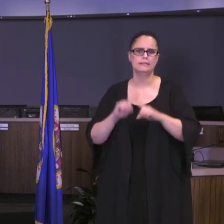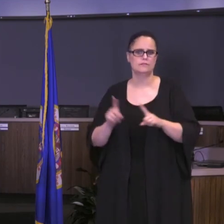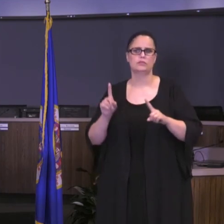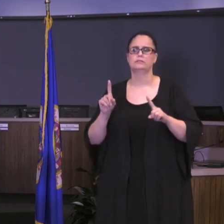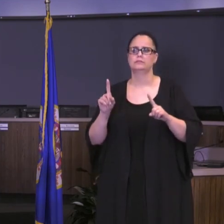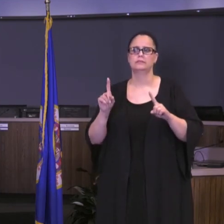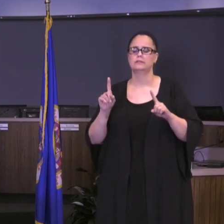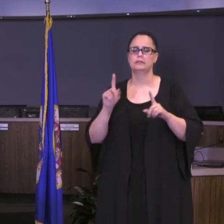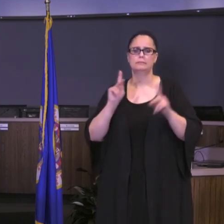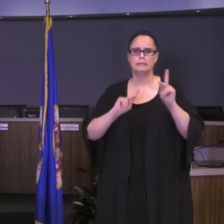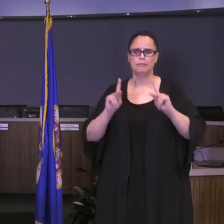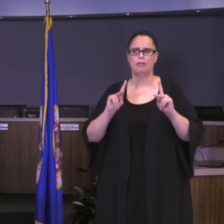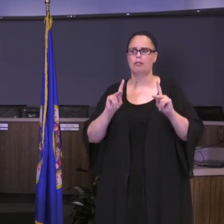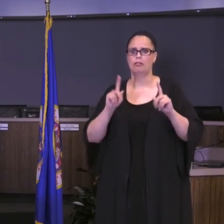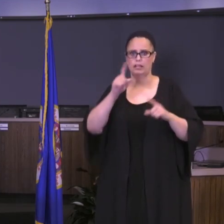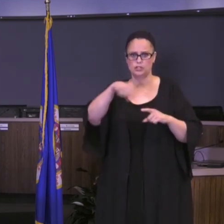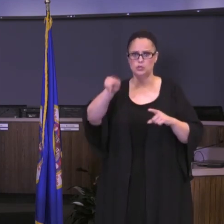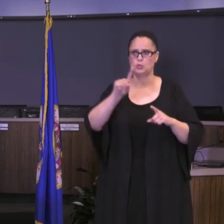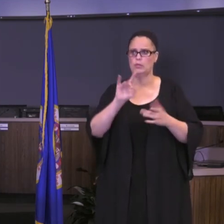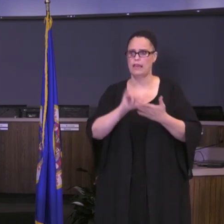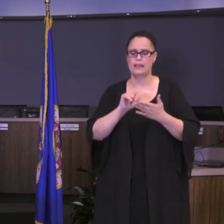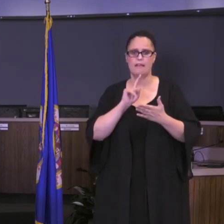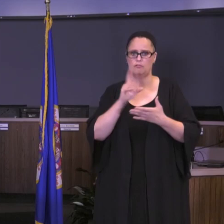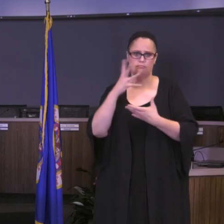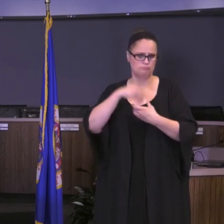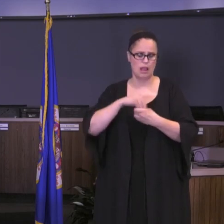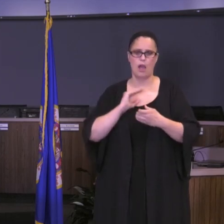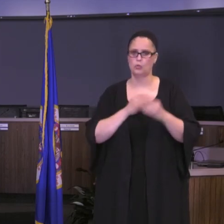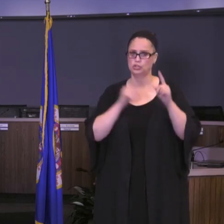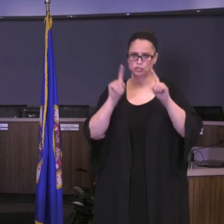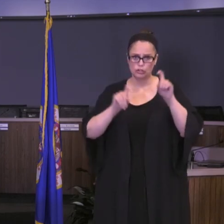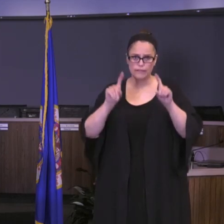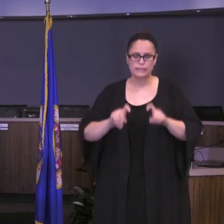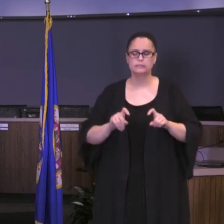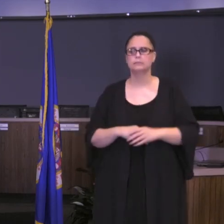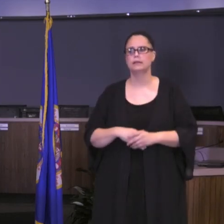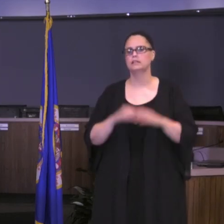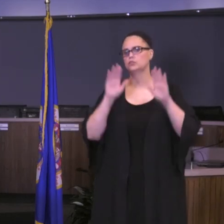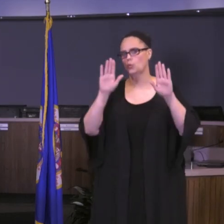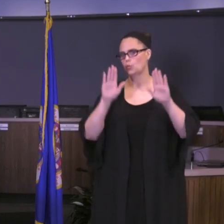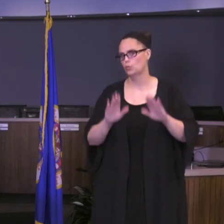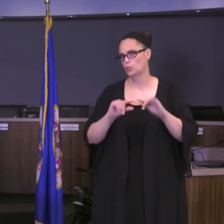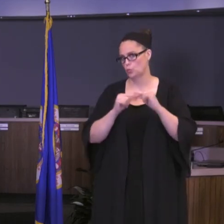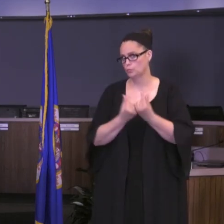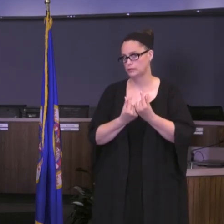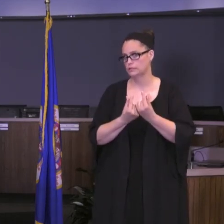including those of you who participated in our surveys. These have been incredible groups and I just can't thank